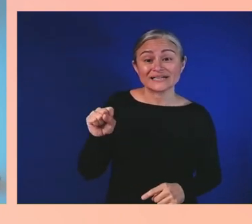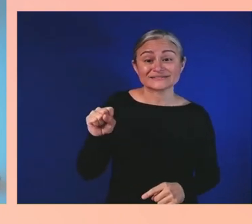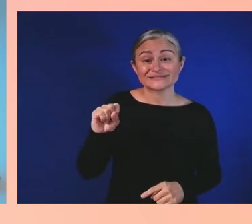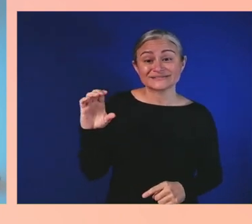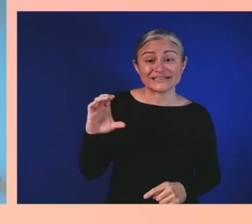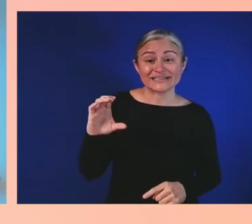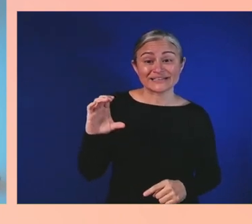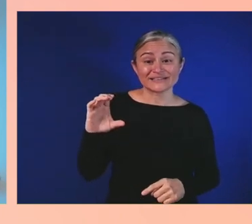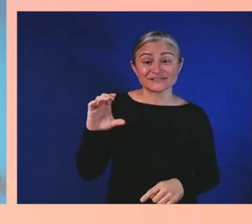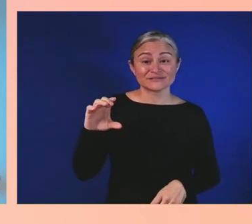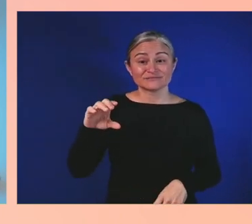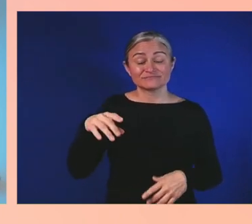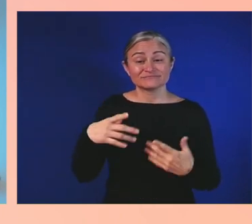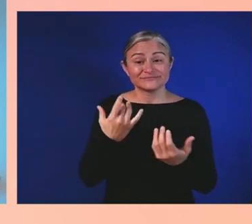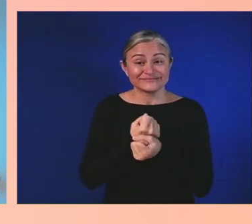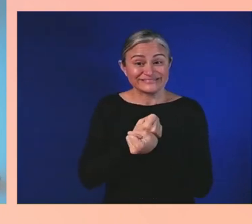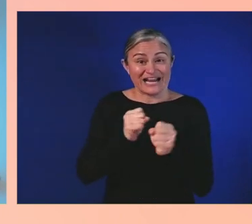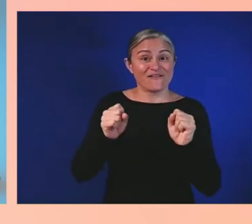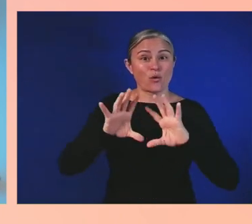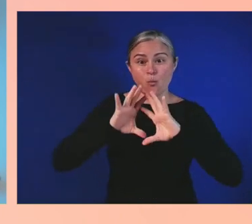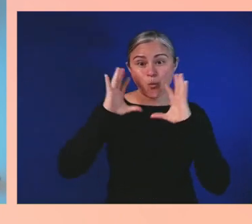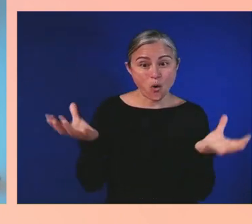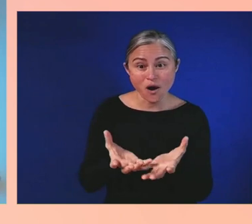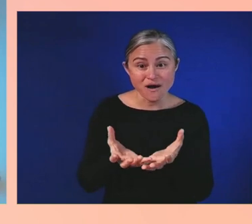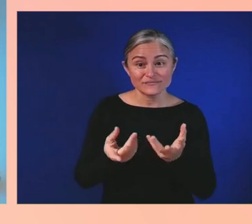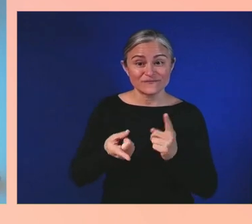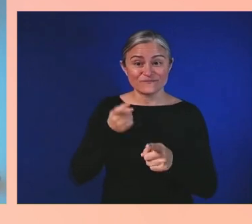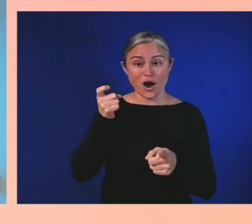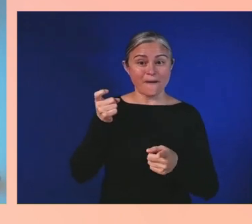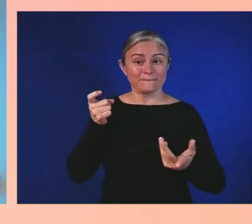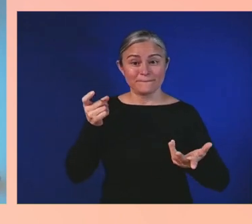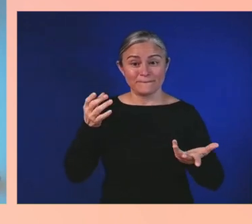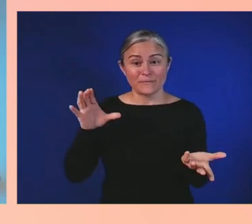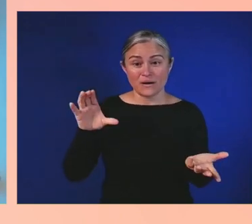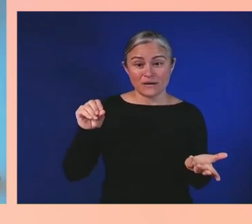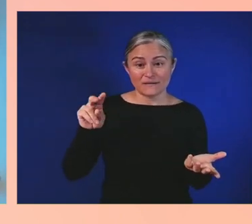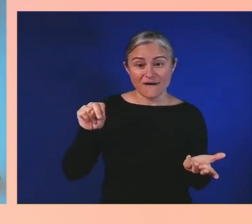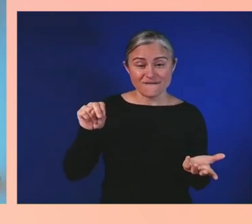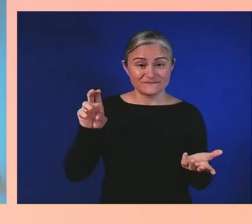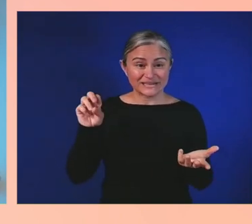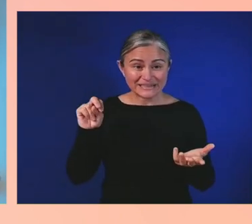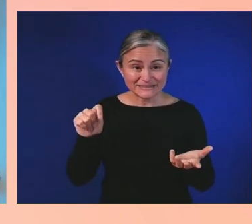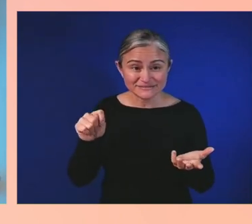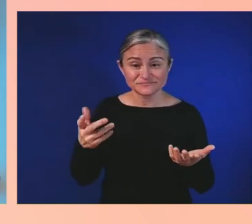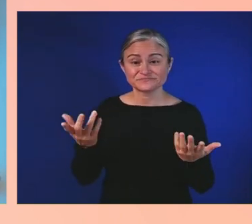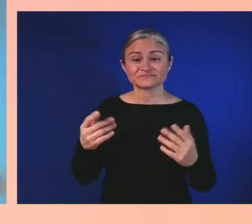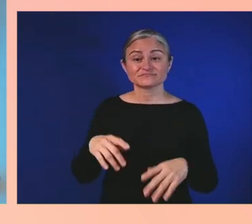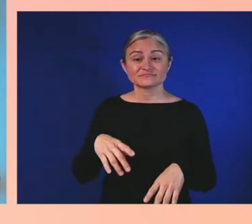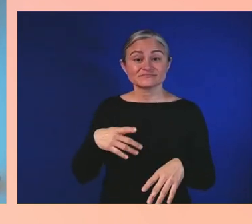It allowed me to live out adventures only my imagination could fathom.